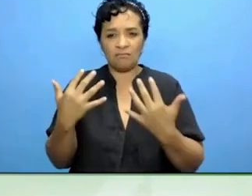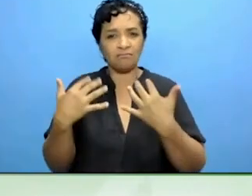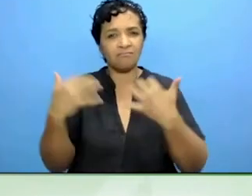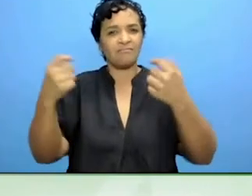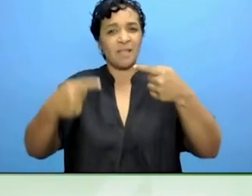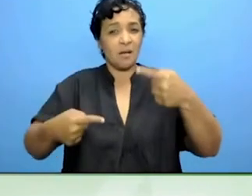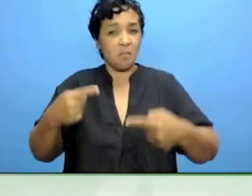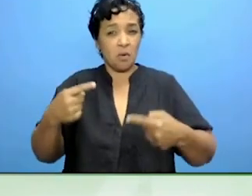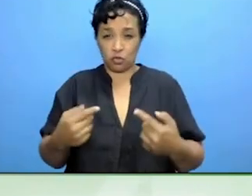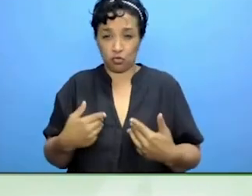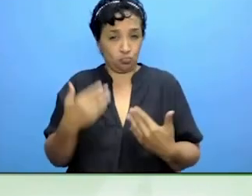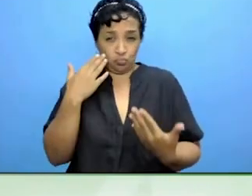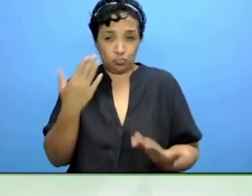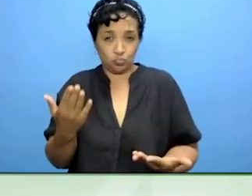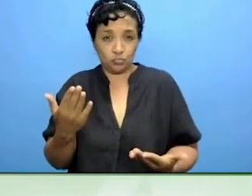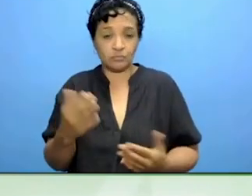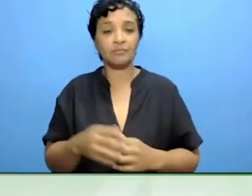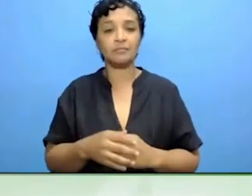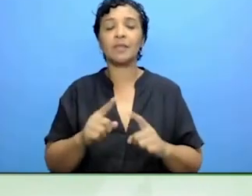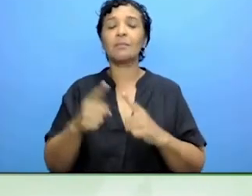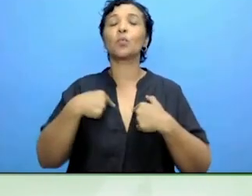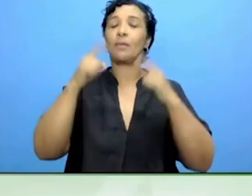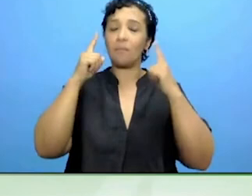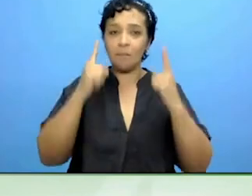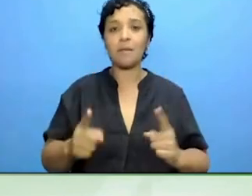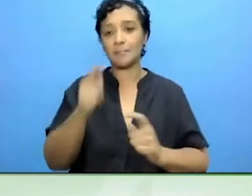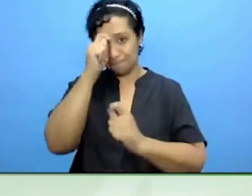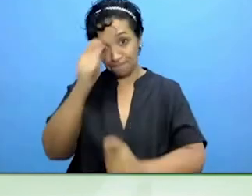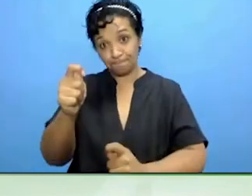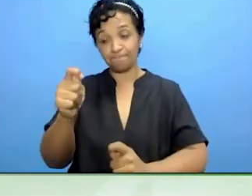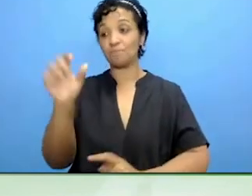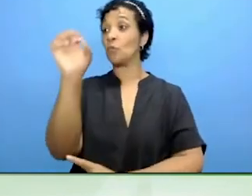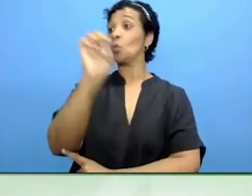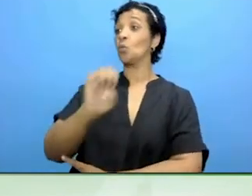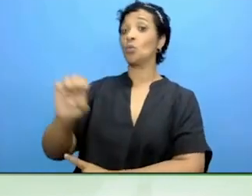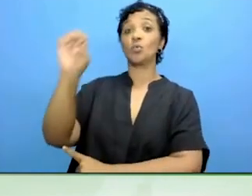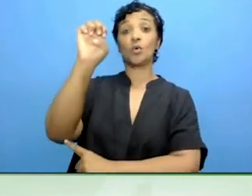We have got to acknowledge that perhaps the European Parliament is